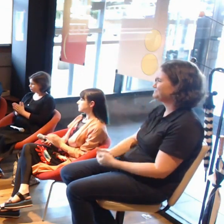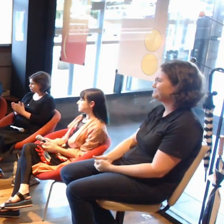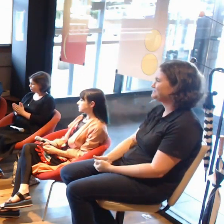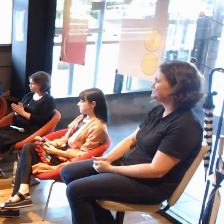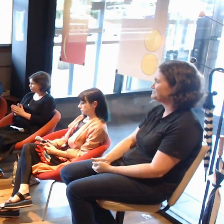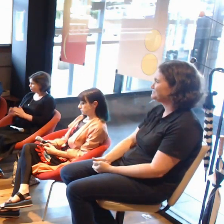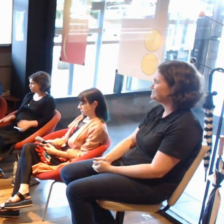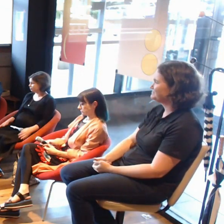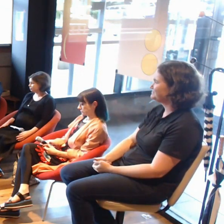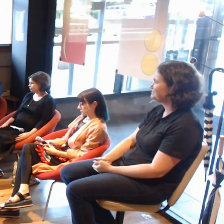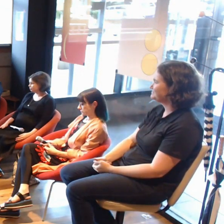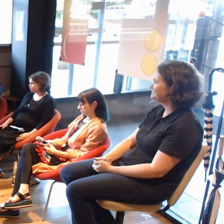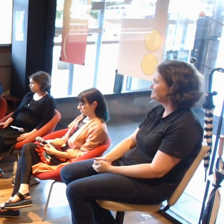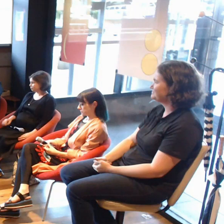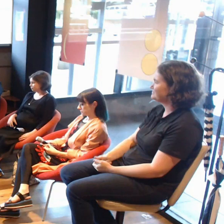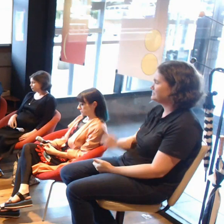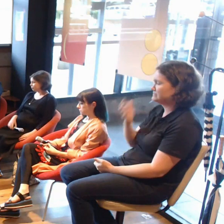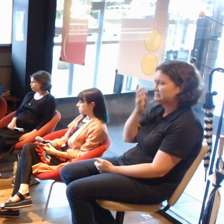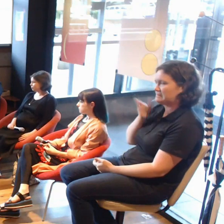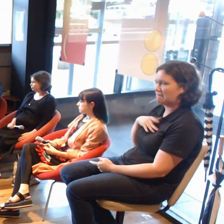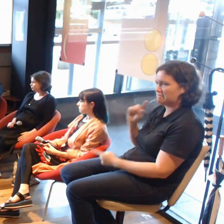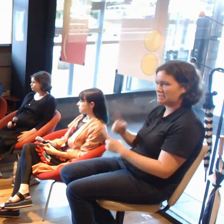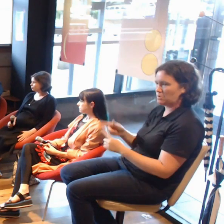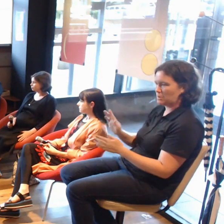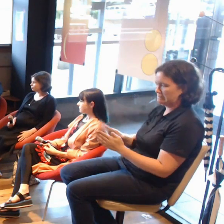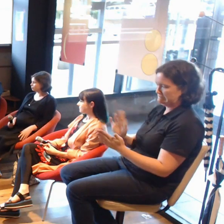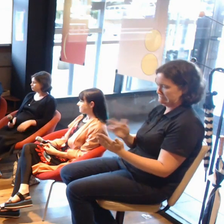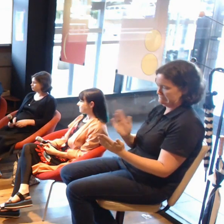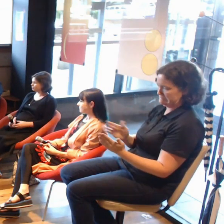I am just pulling out my notes because I'm slightly unprepared.